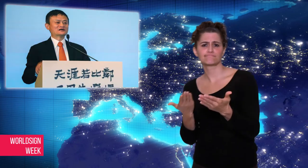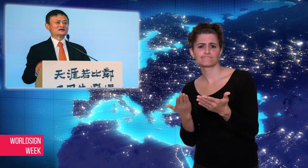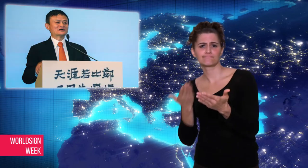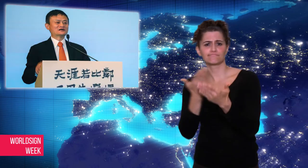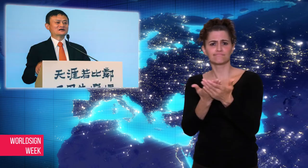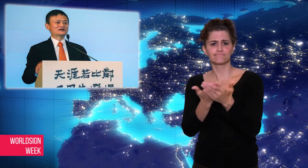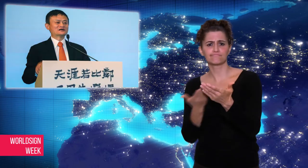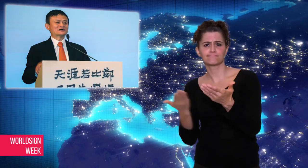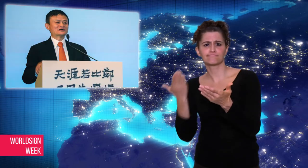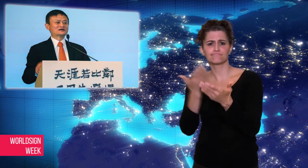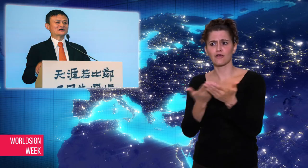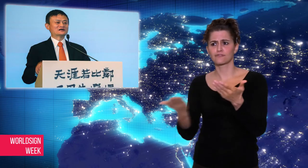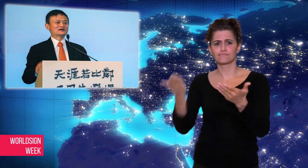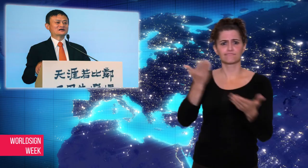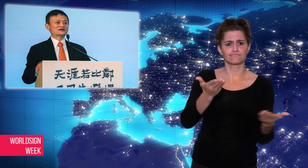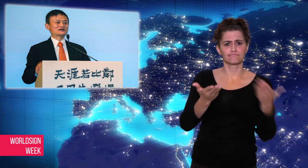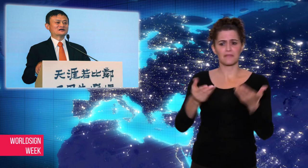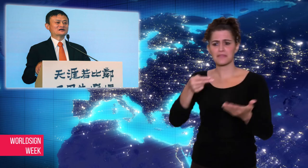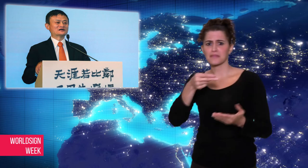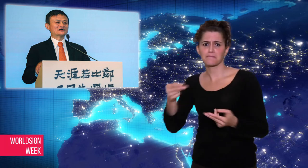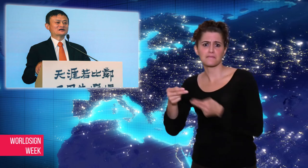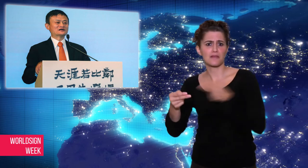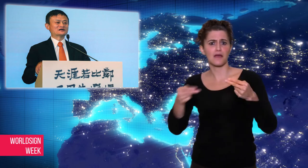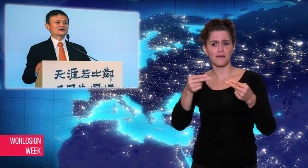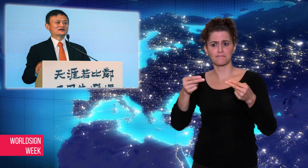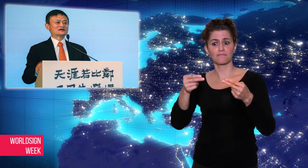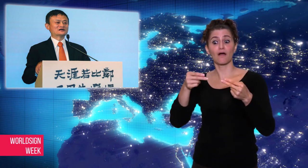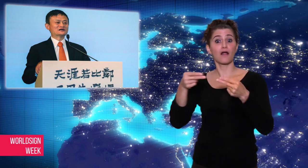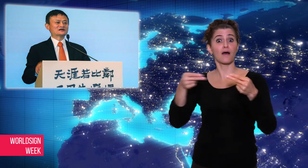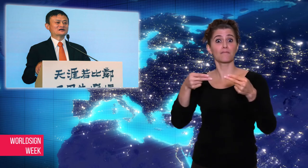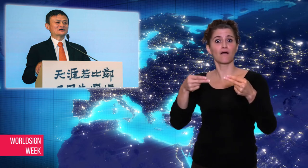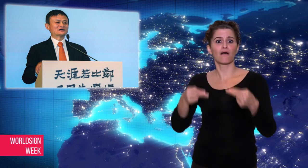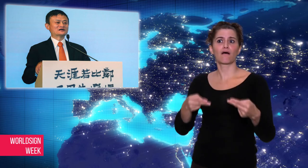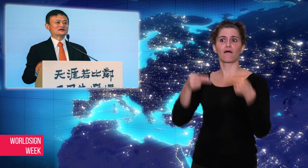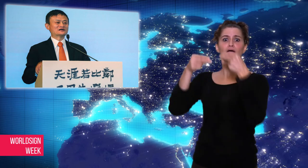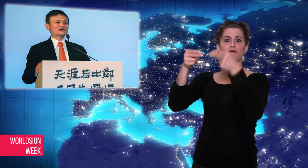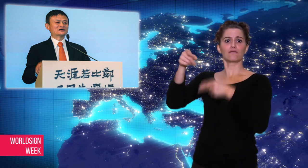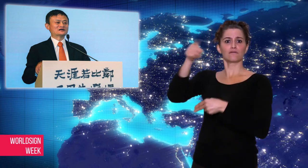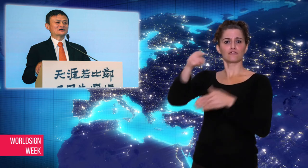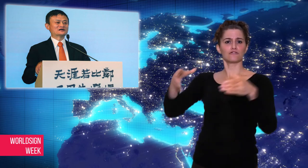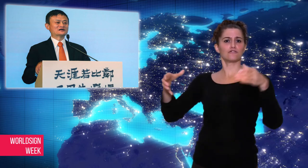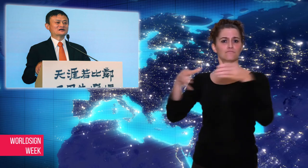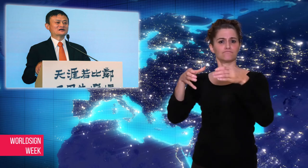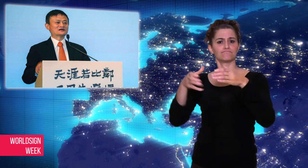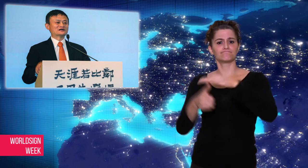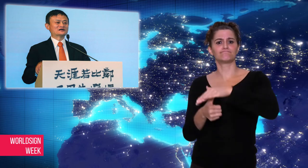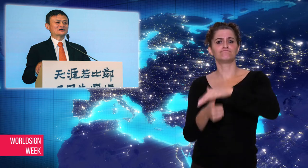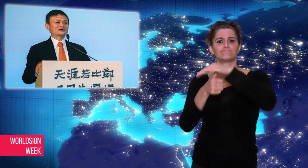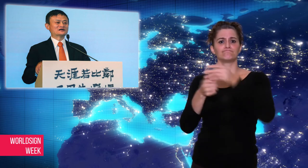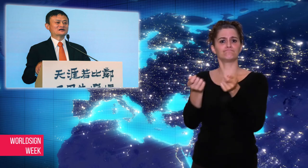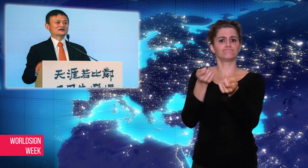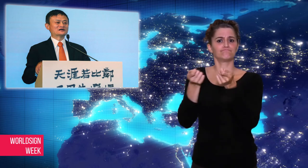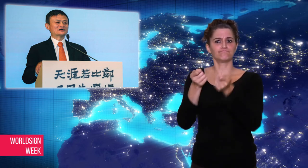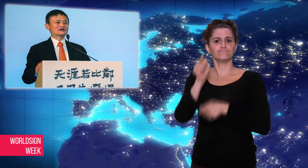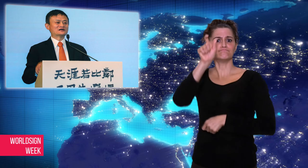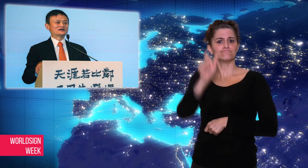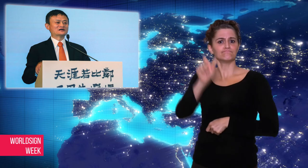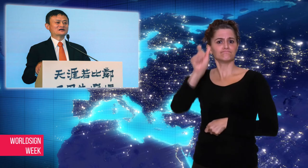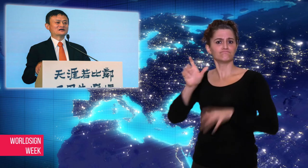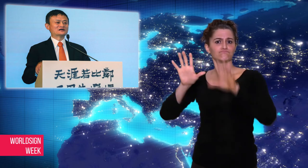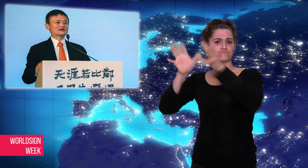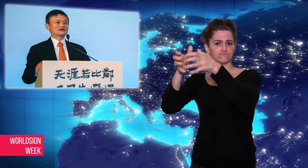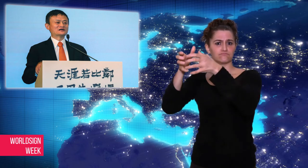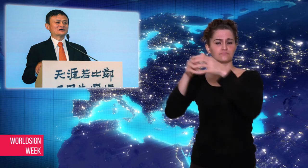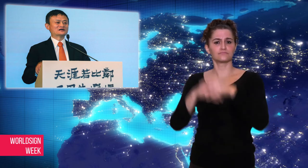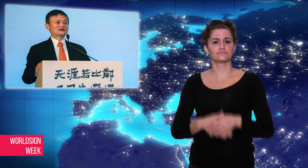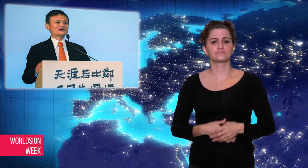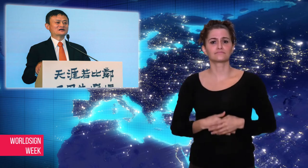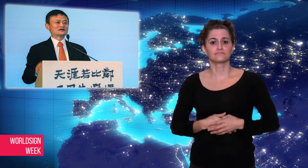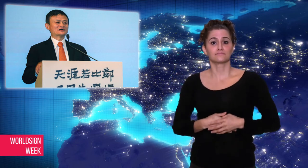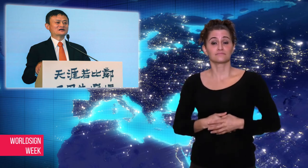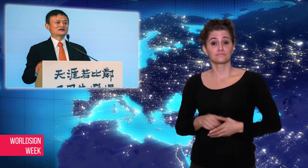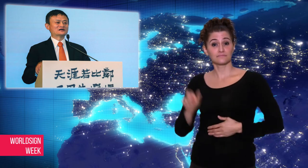gave no details. Alibaba was founded